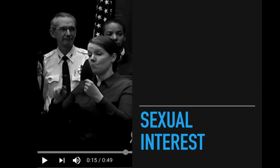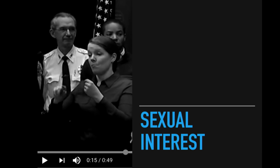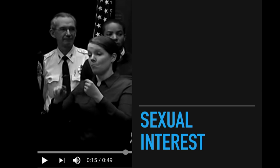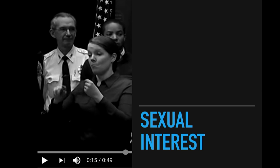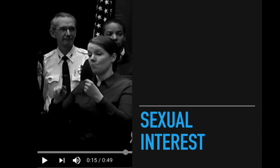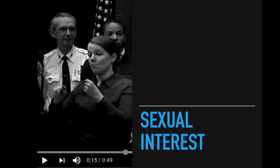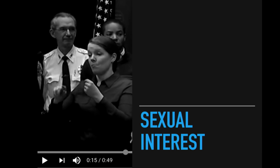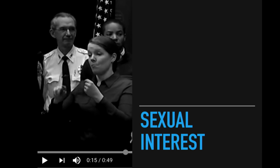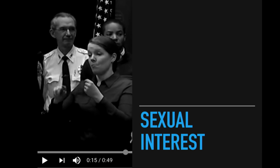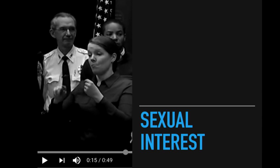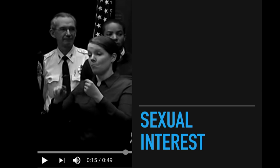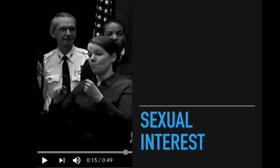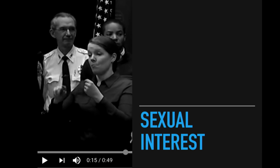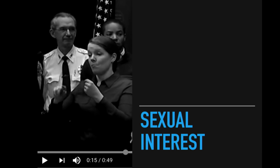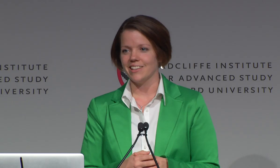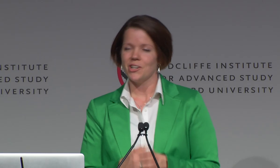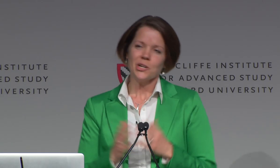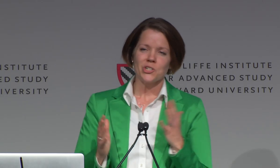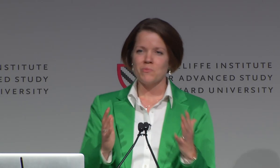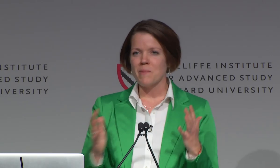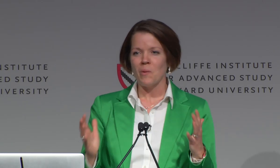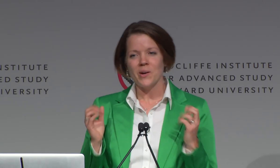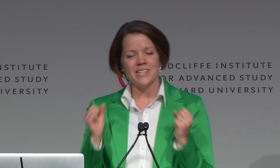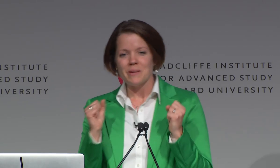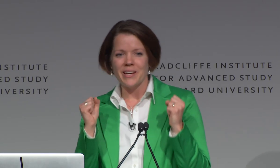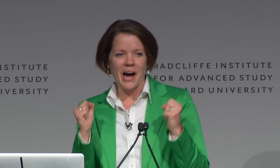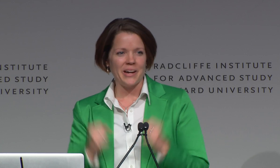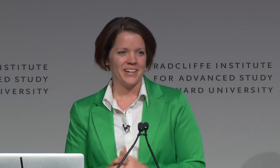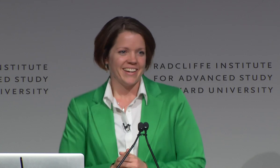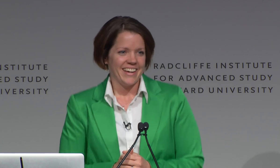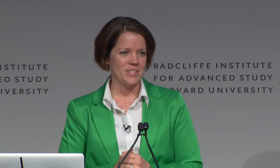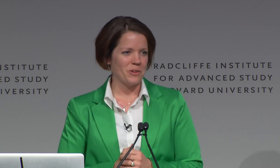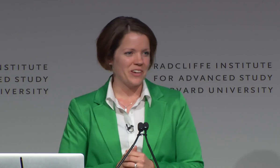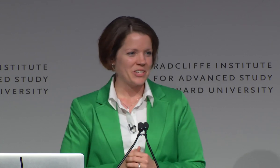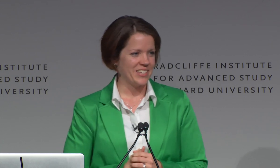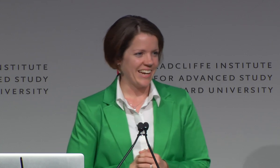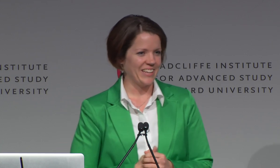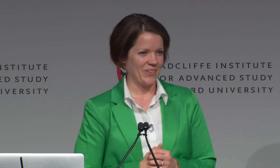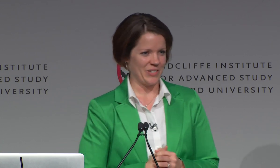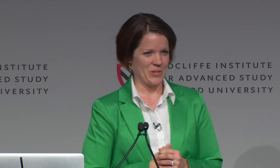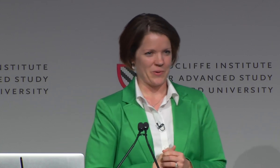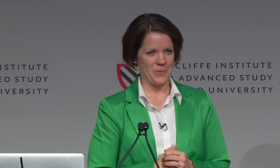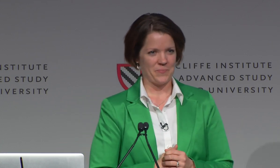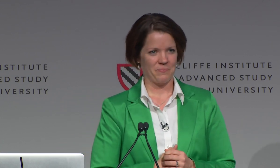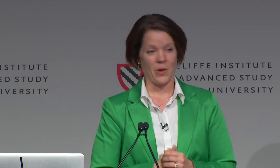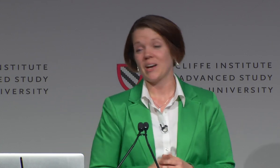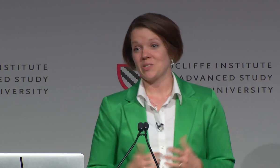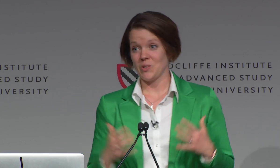you want to hone your understanding of ASL, and dream about one day being hired as a professional sign language interpreter. OK.